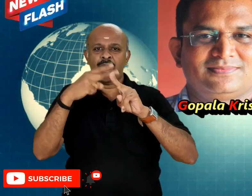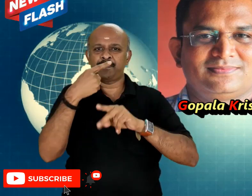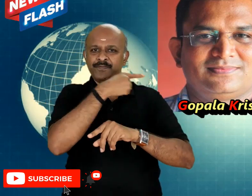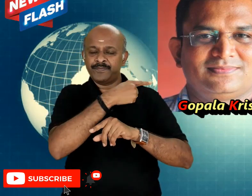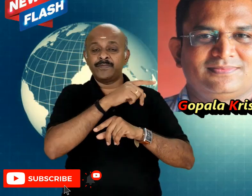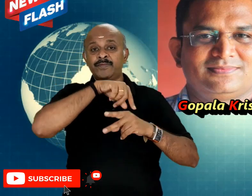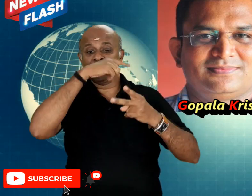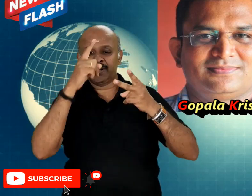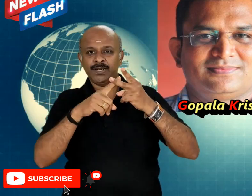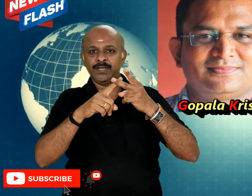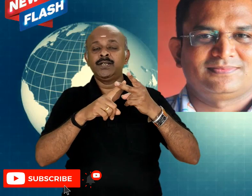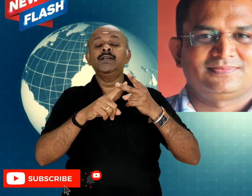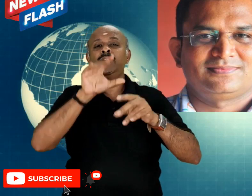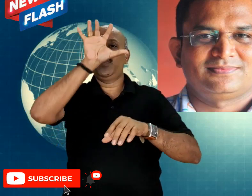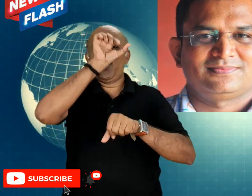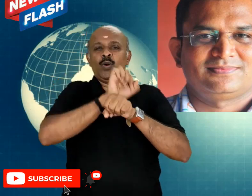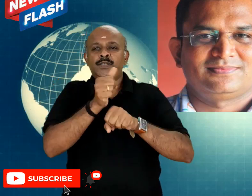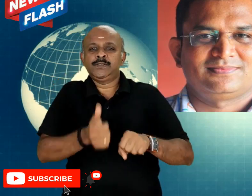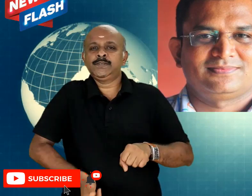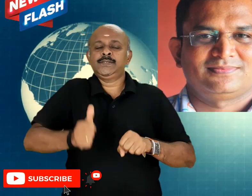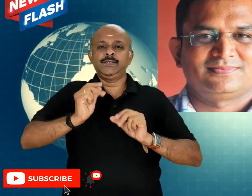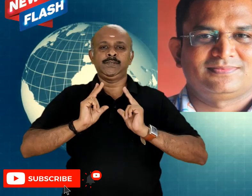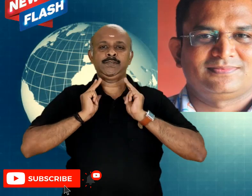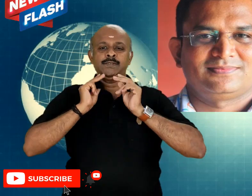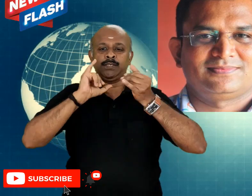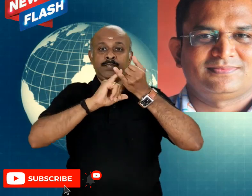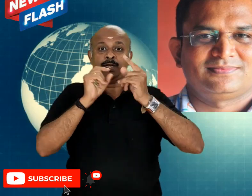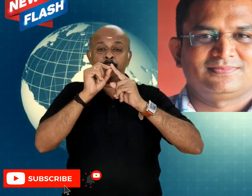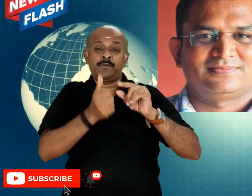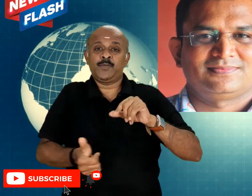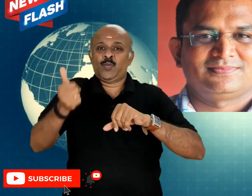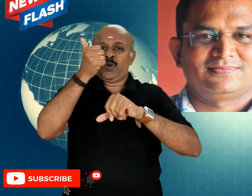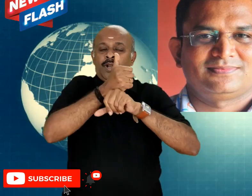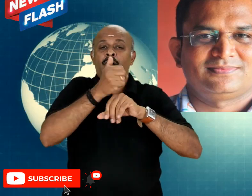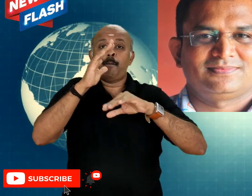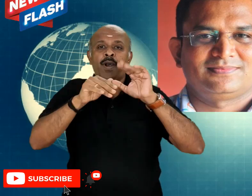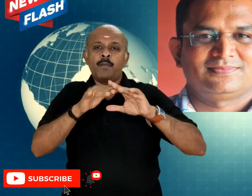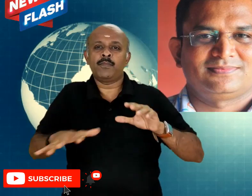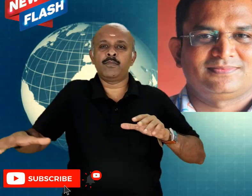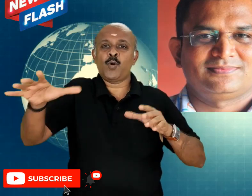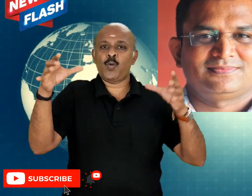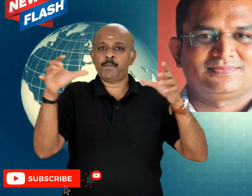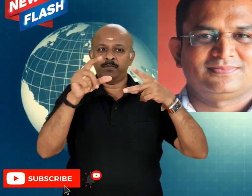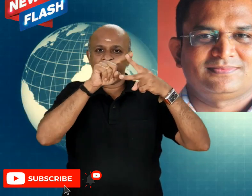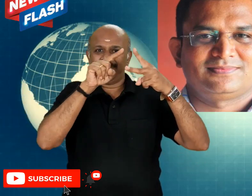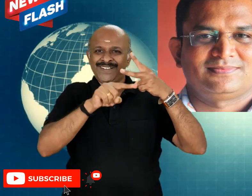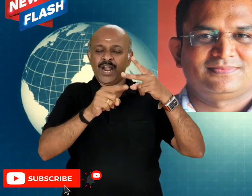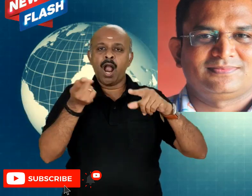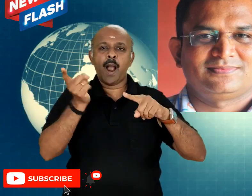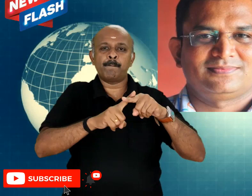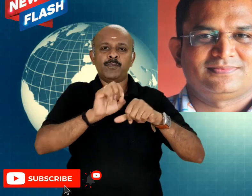had their COVID -19 tests and unfortunately its results were positive